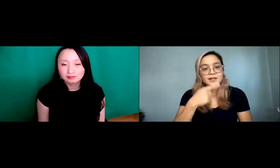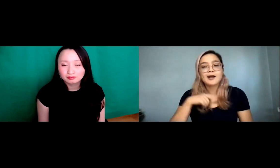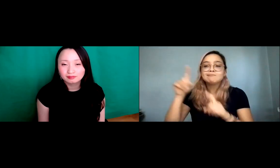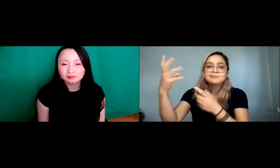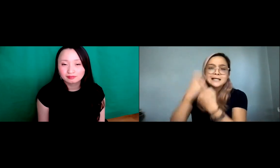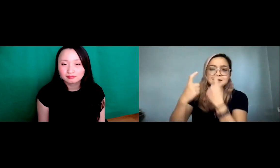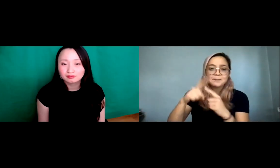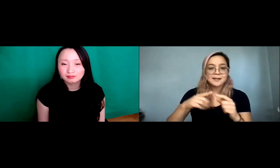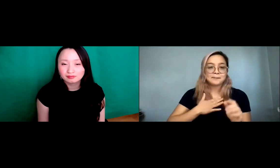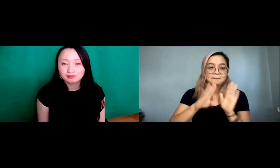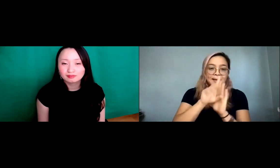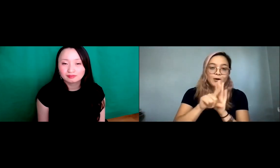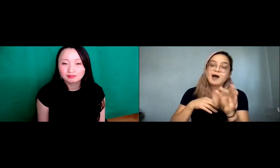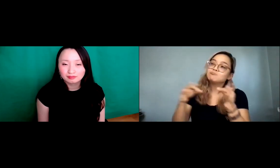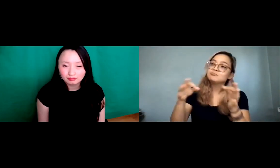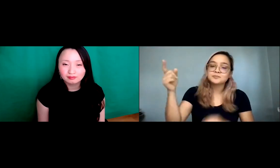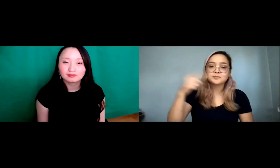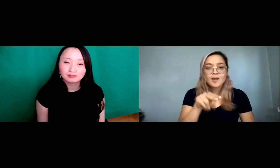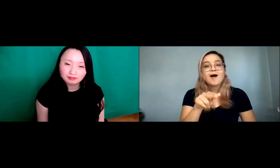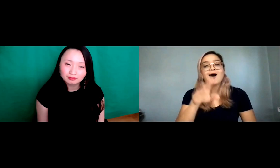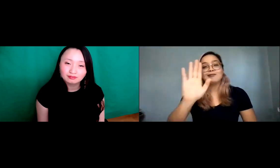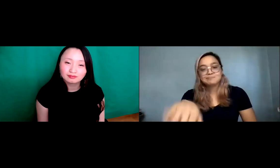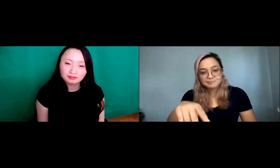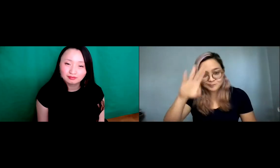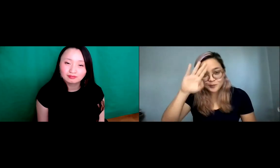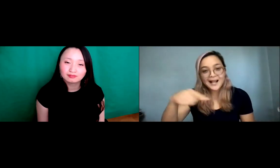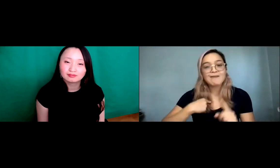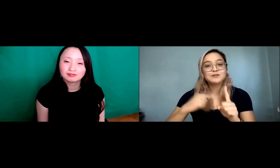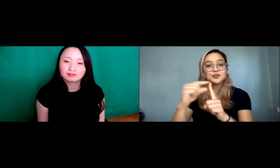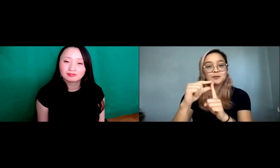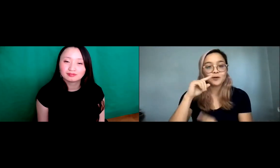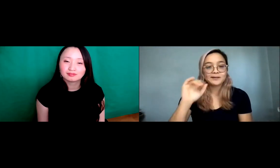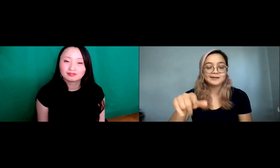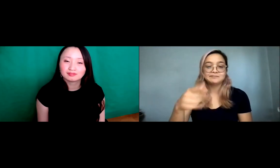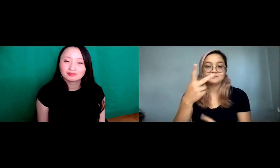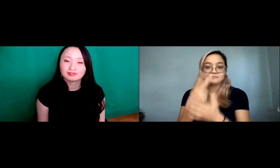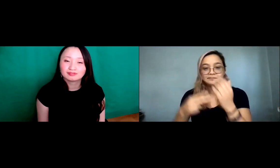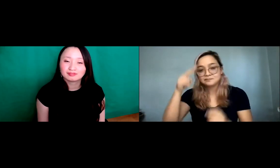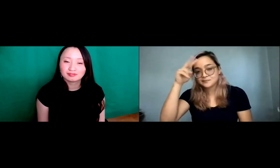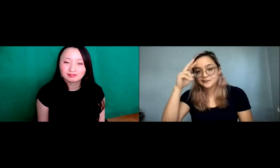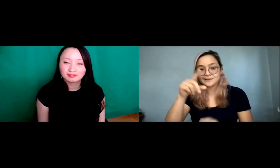to know each other. Have a nice time. My boss would ask me about my background and